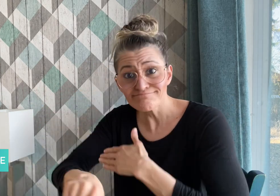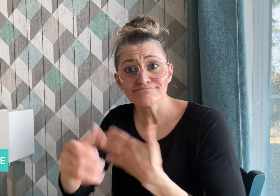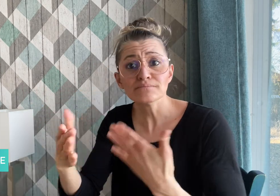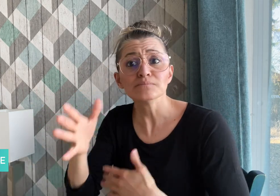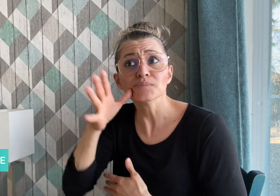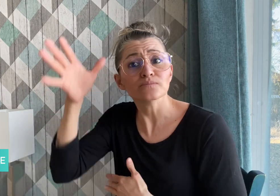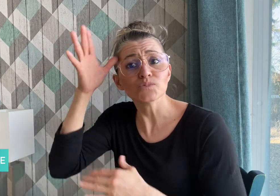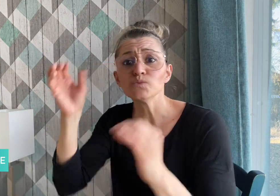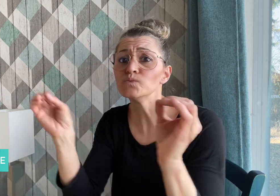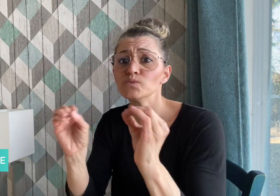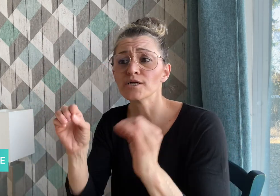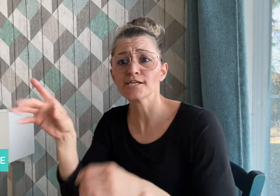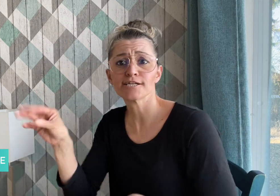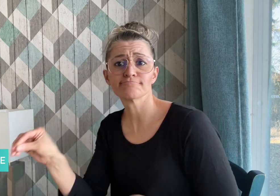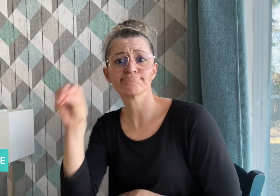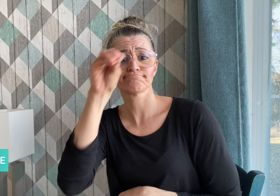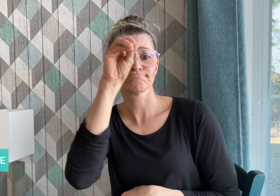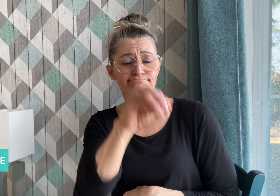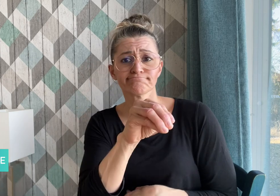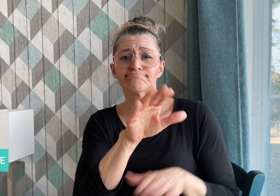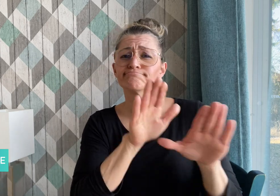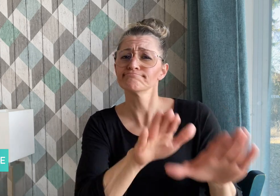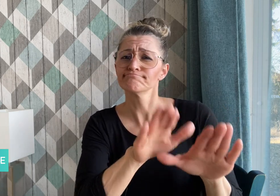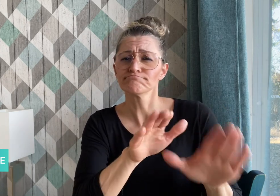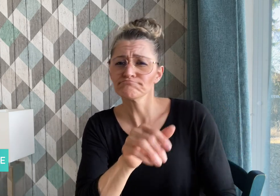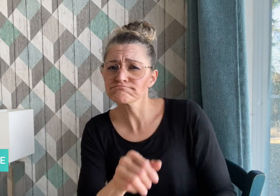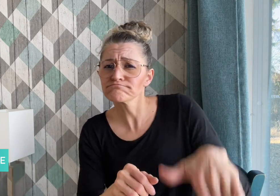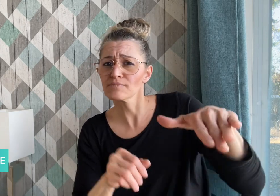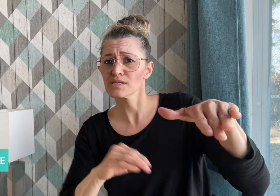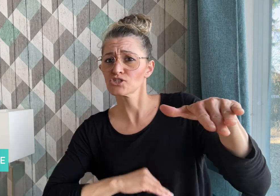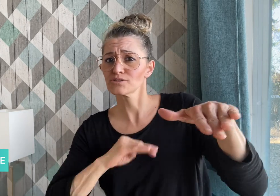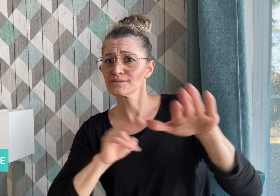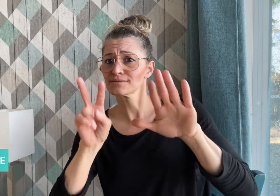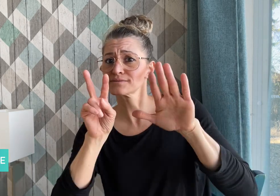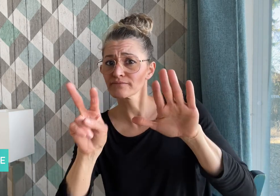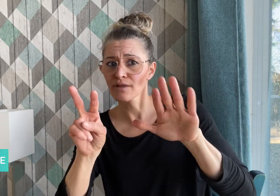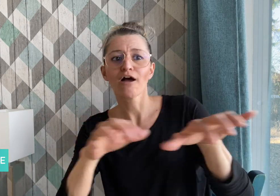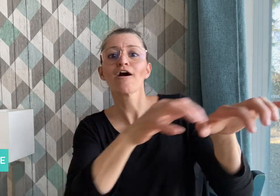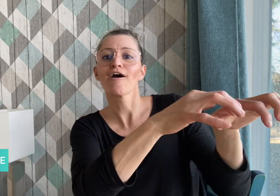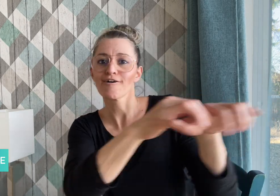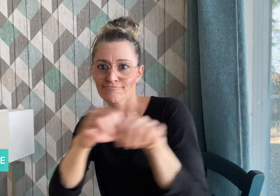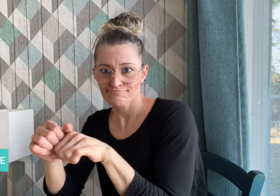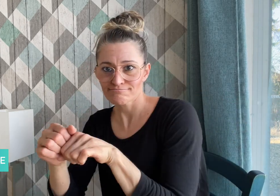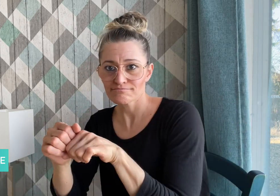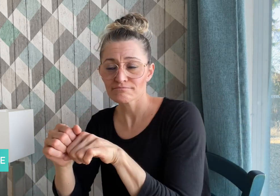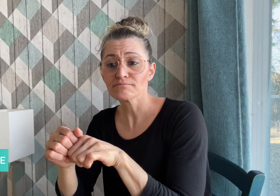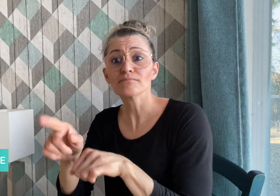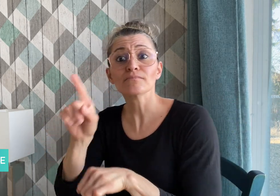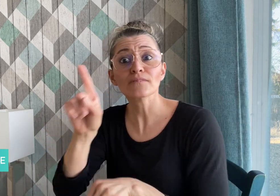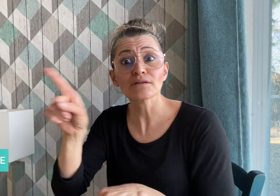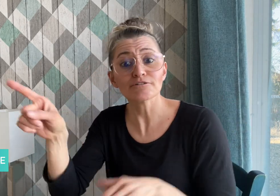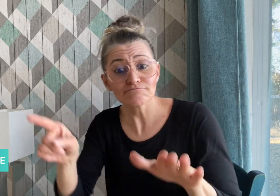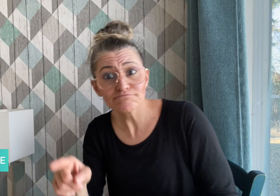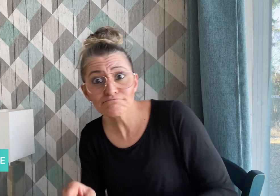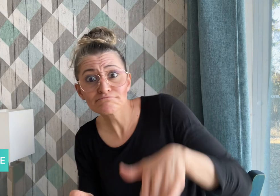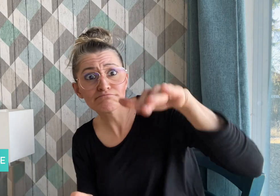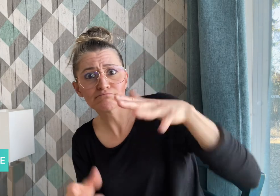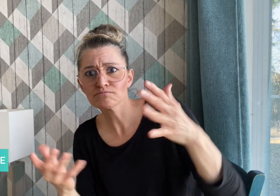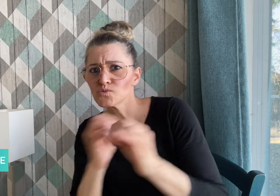care until he was adopted at age 7, he had no access